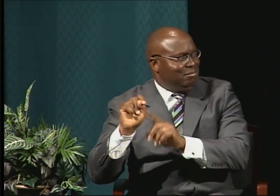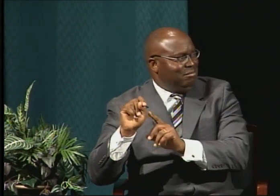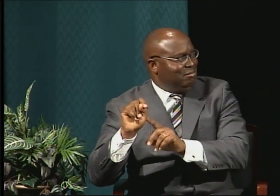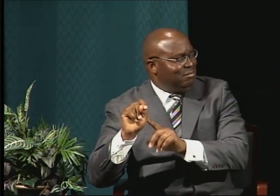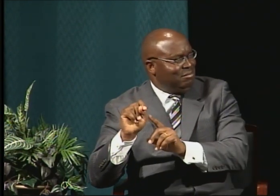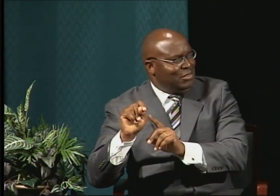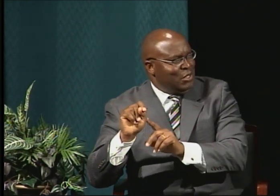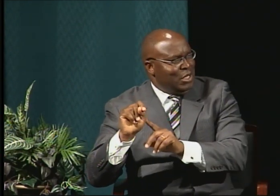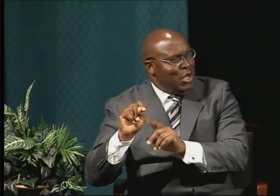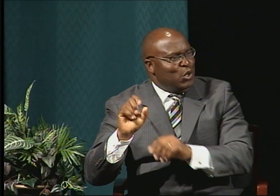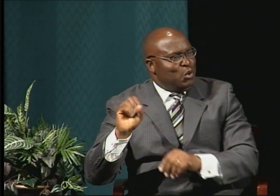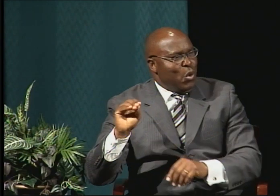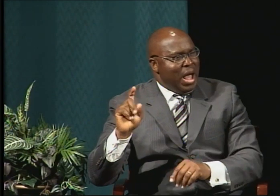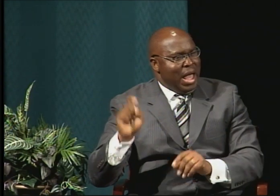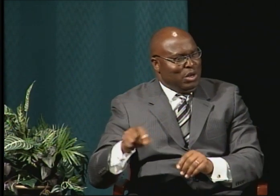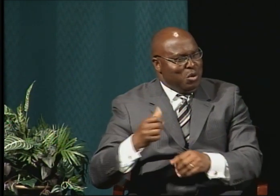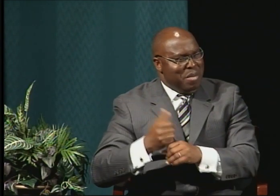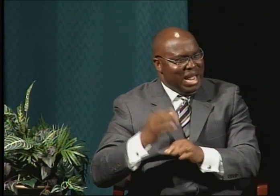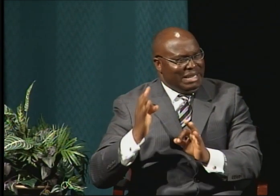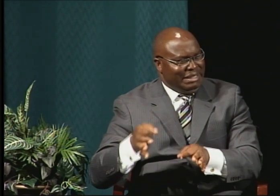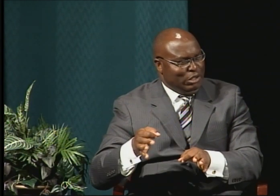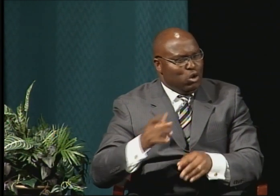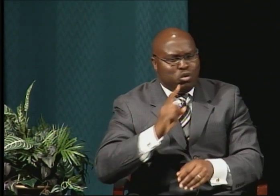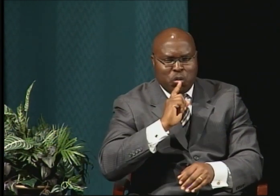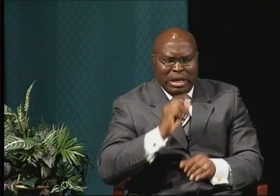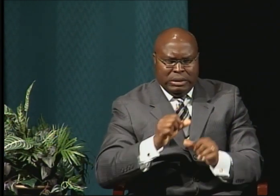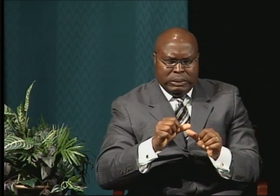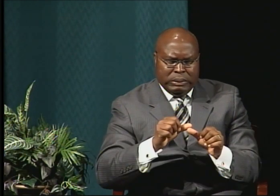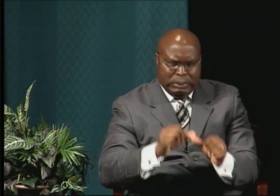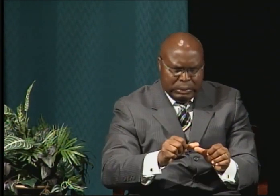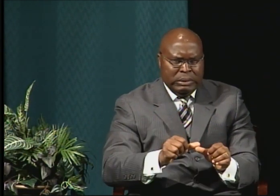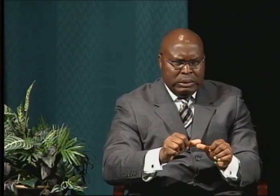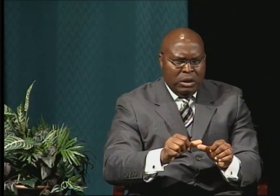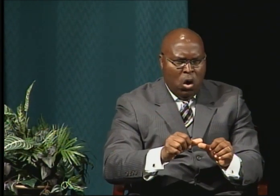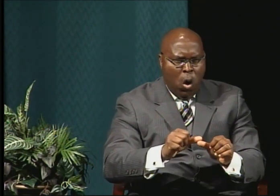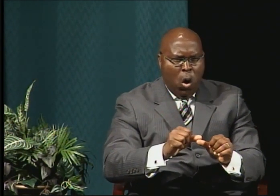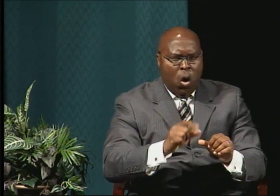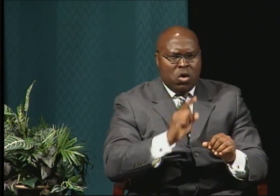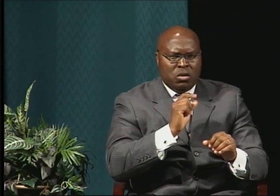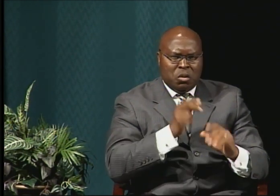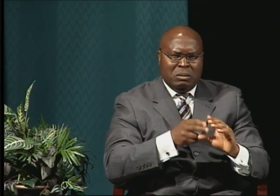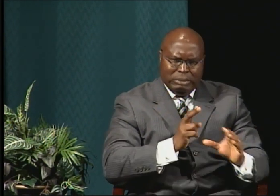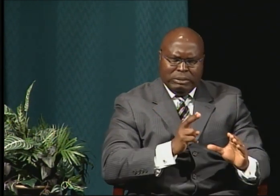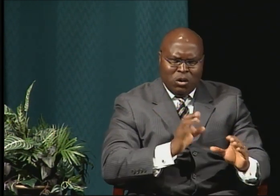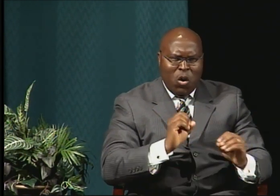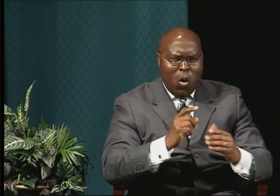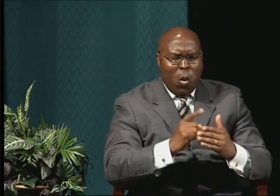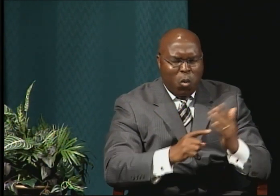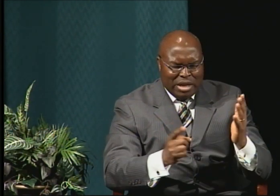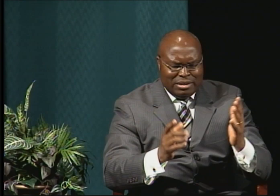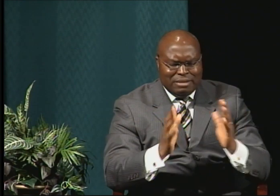And I made a decision, I had to make a decision about whether I was going to persevere or to stay with my wife.